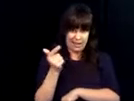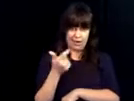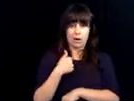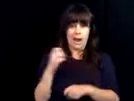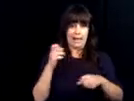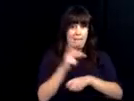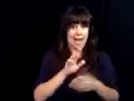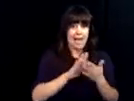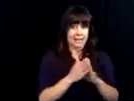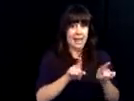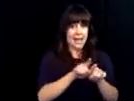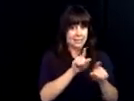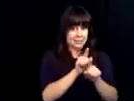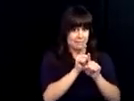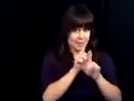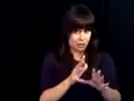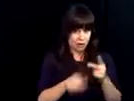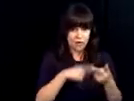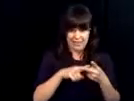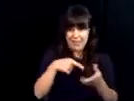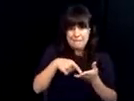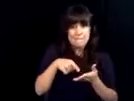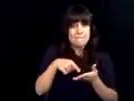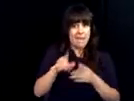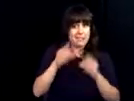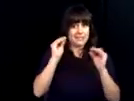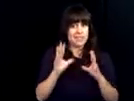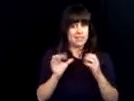Harris who told me about the science and robotics academy and